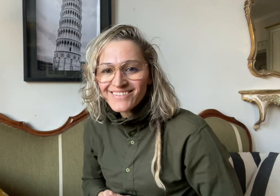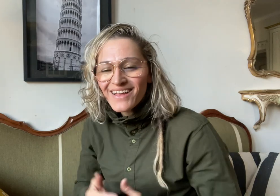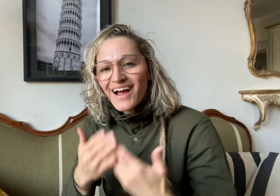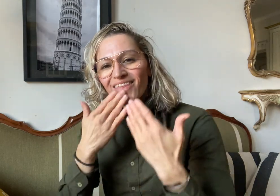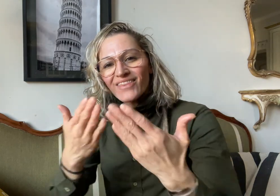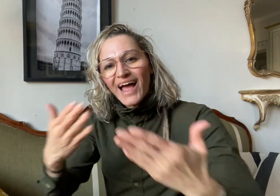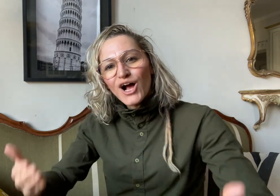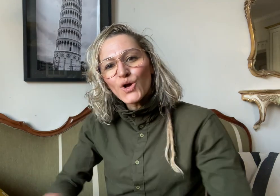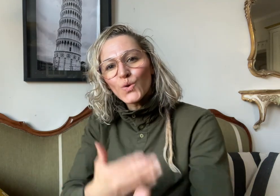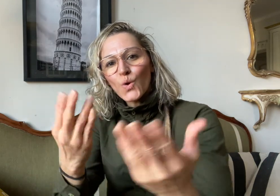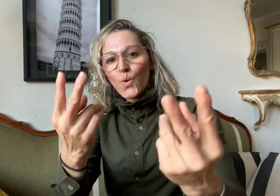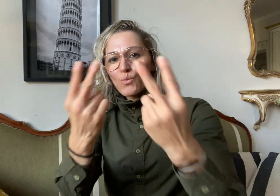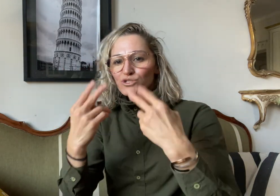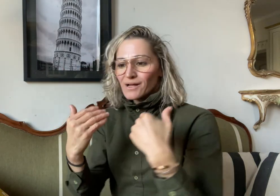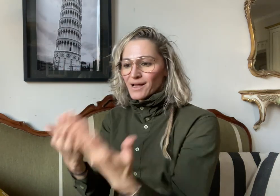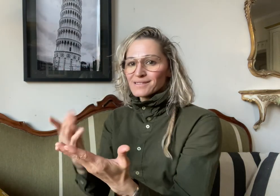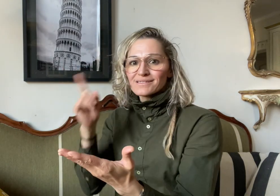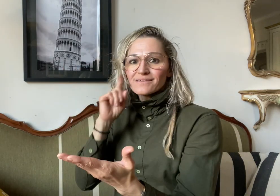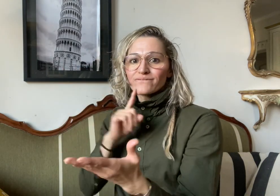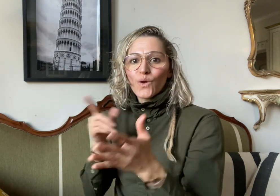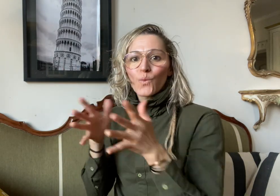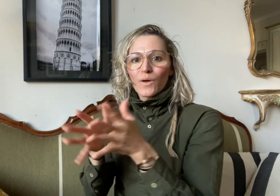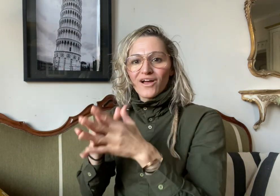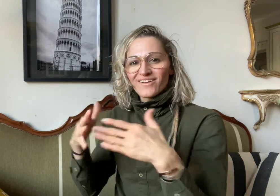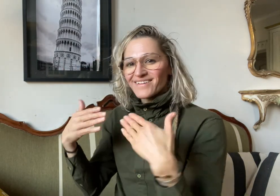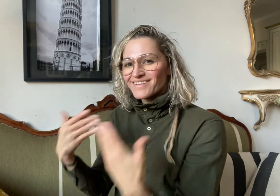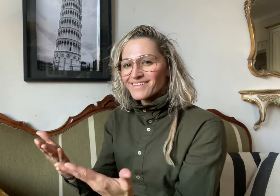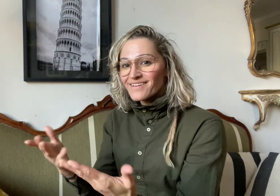Thank you for watching DeafWire!